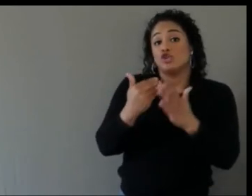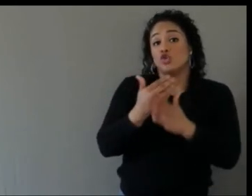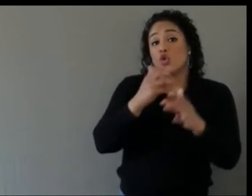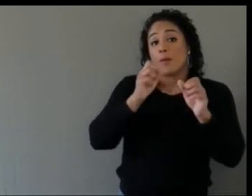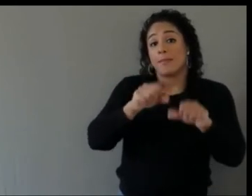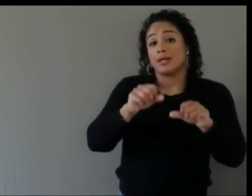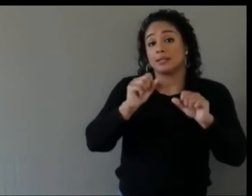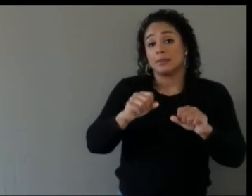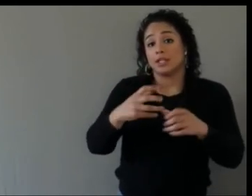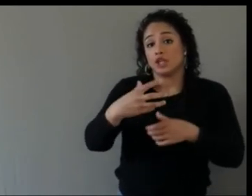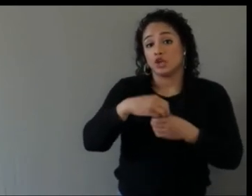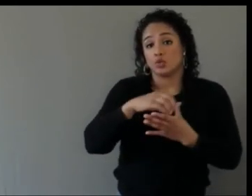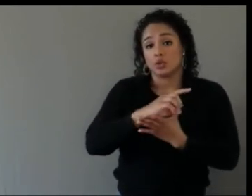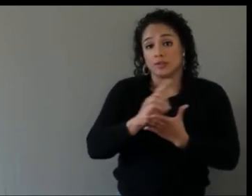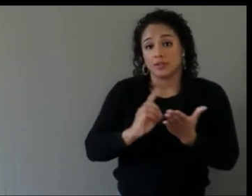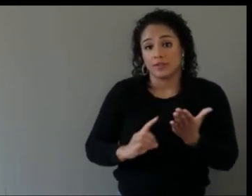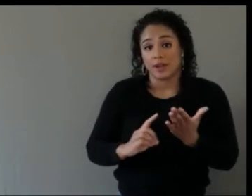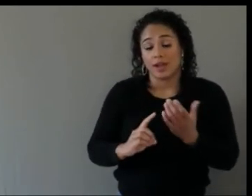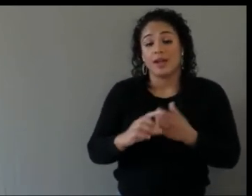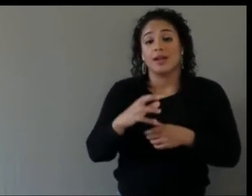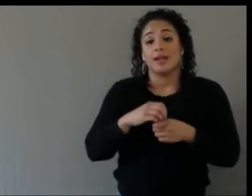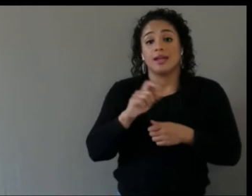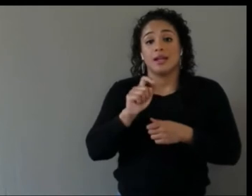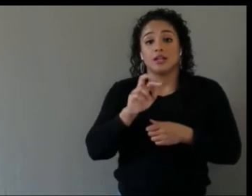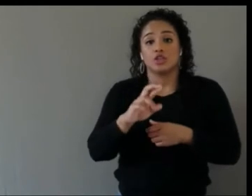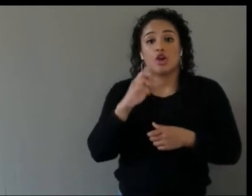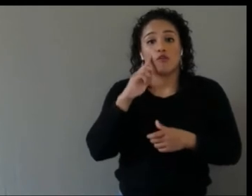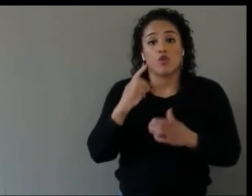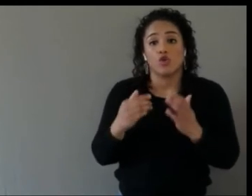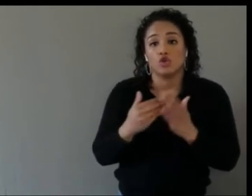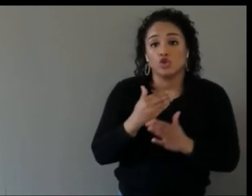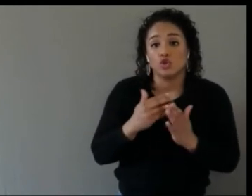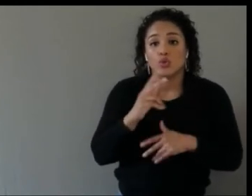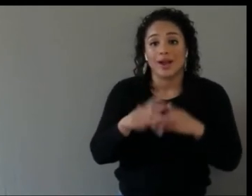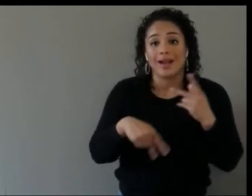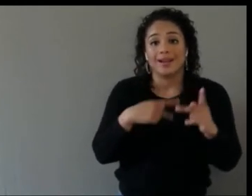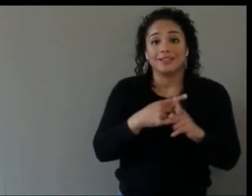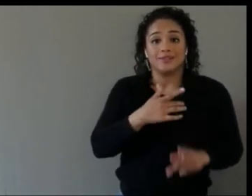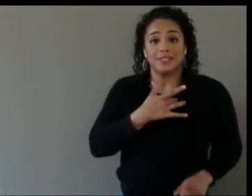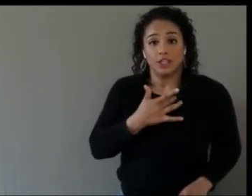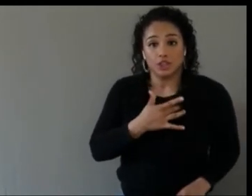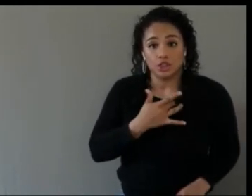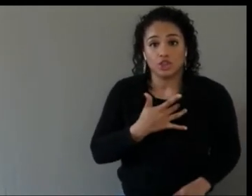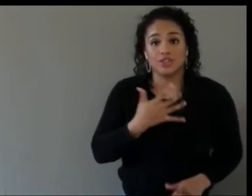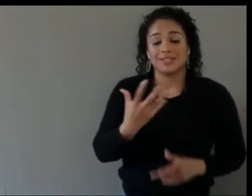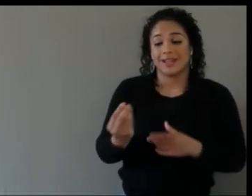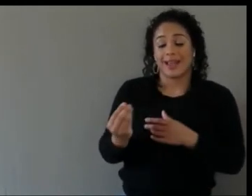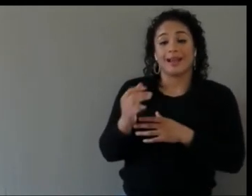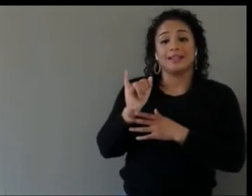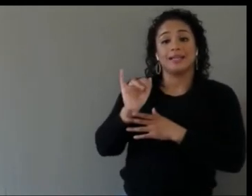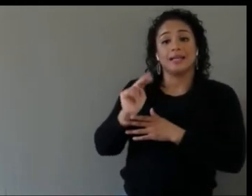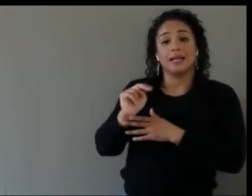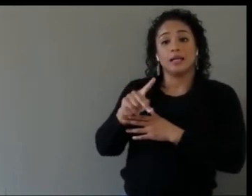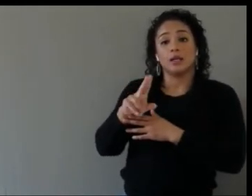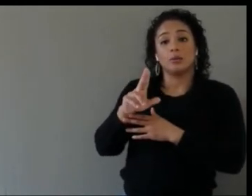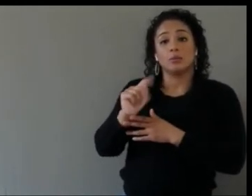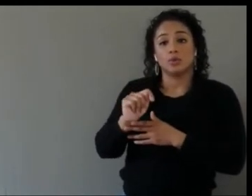kinds of sensors and input devices, and also going off of that, in general, what are some